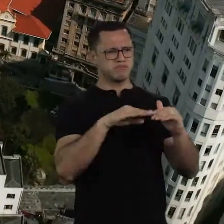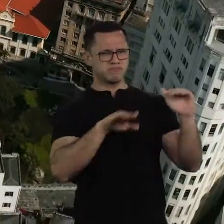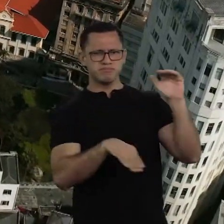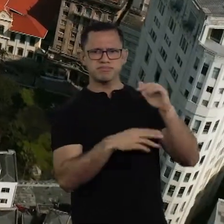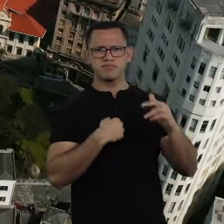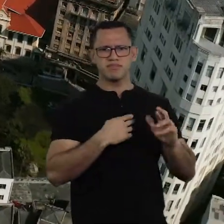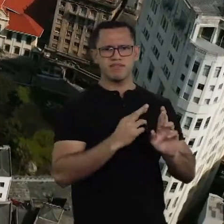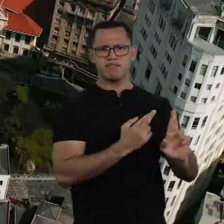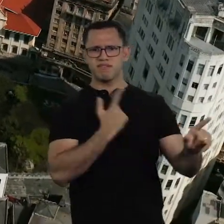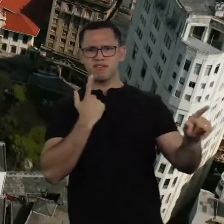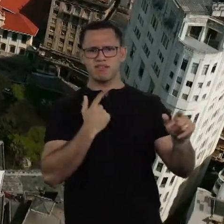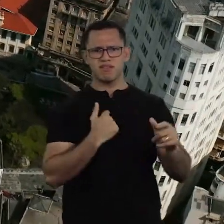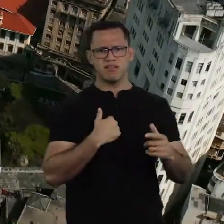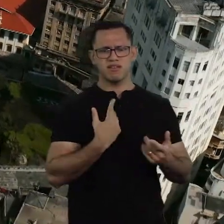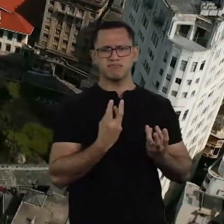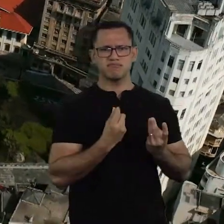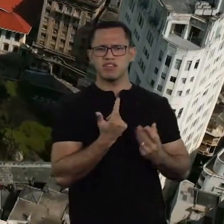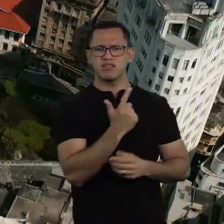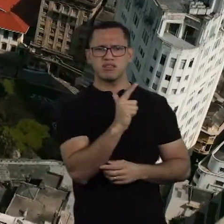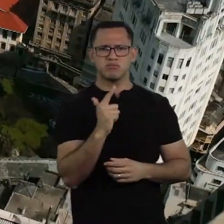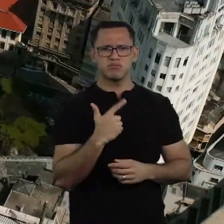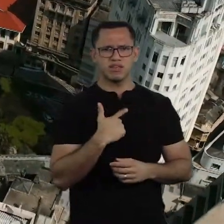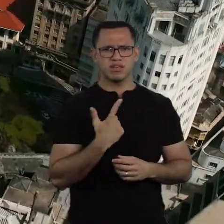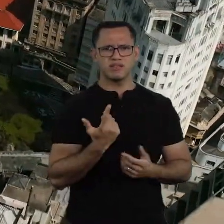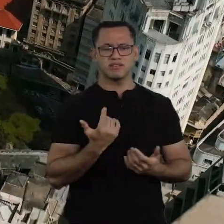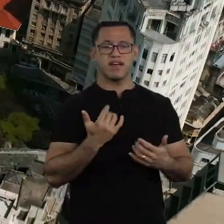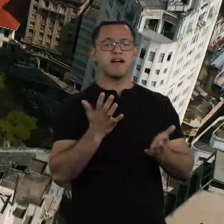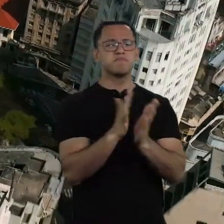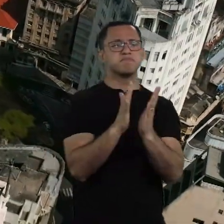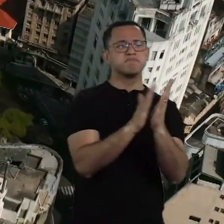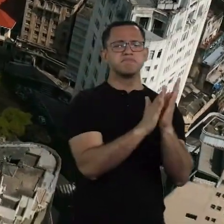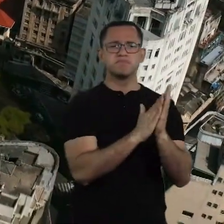and so on. So, we must rethink and recover that